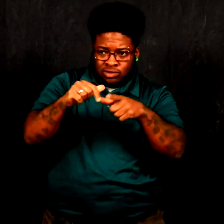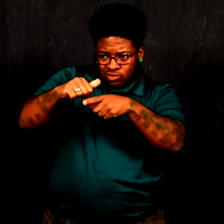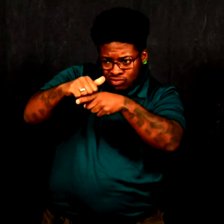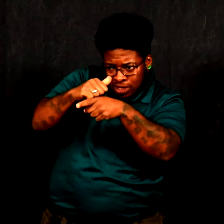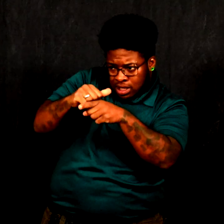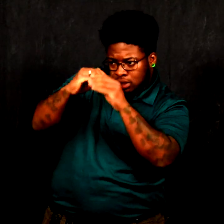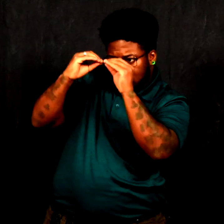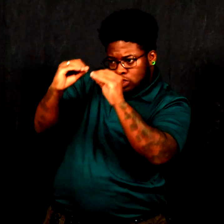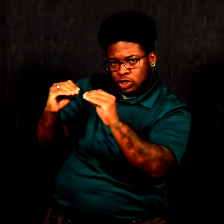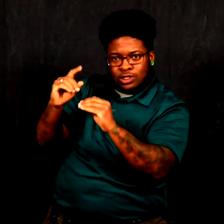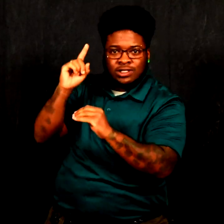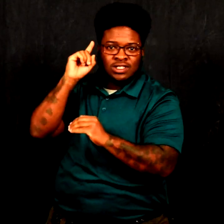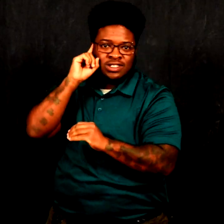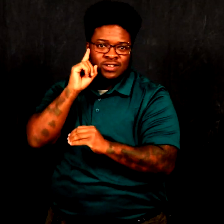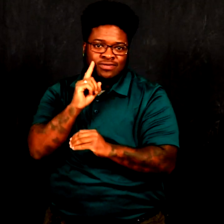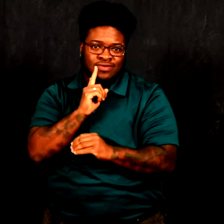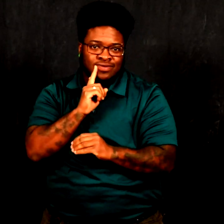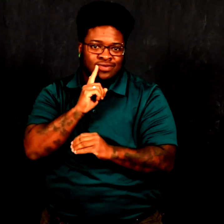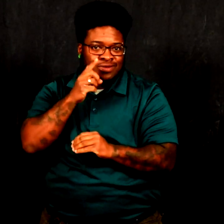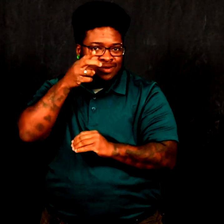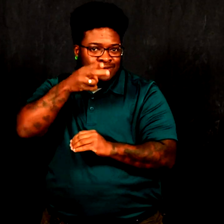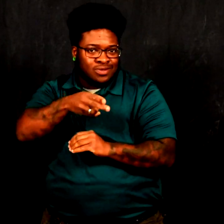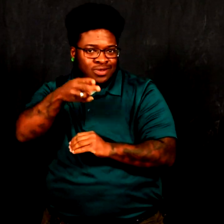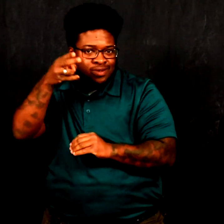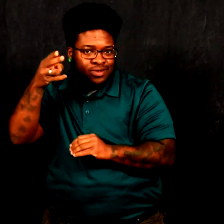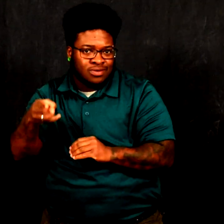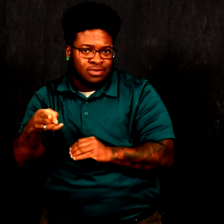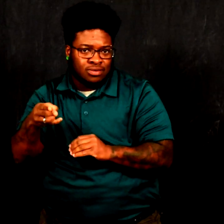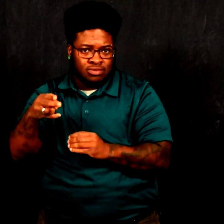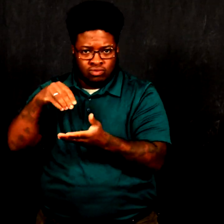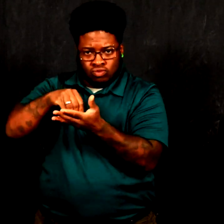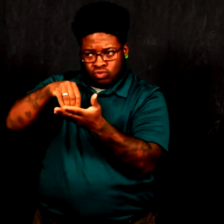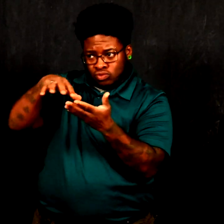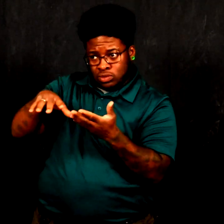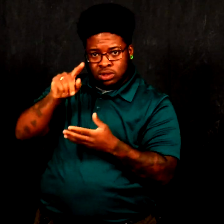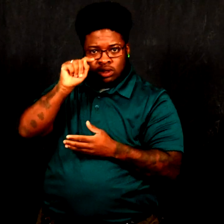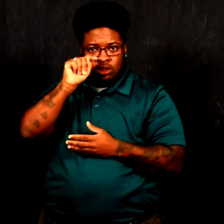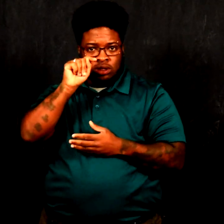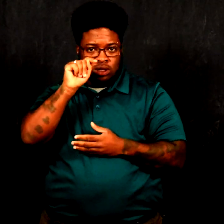and training to teach Deaf and Hard of Hearing students